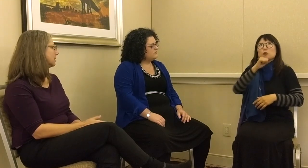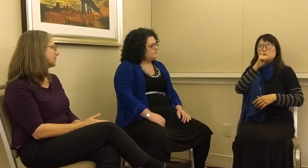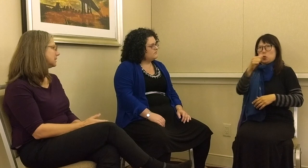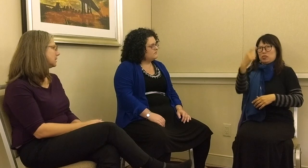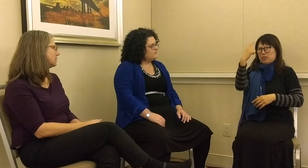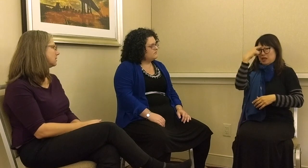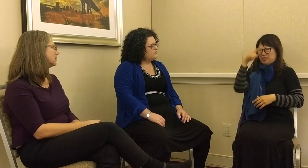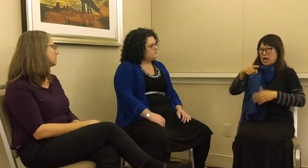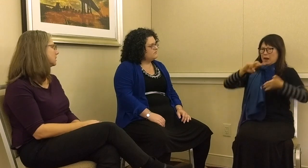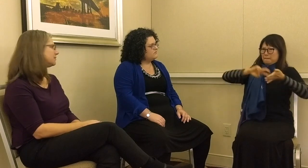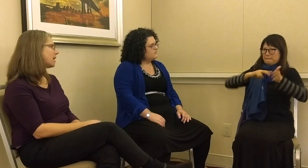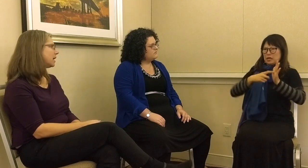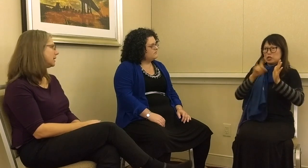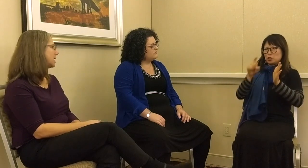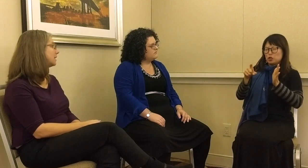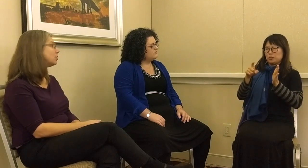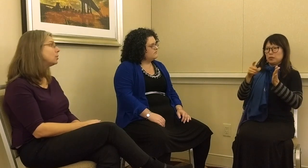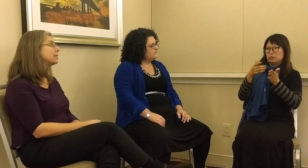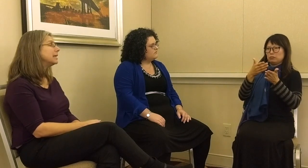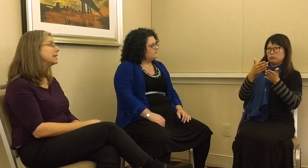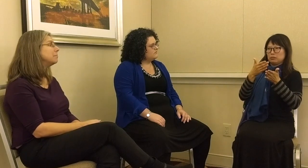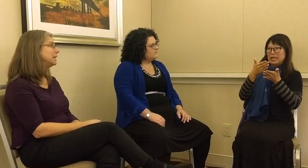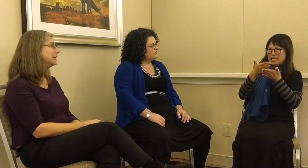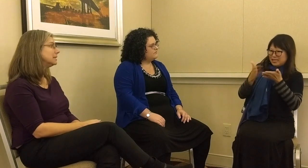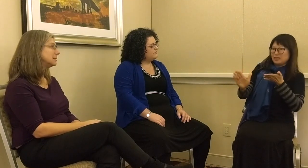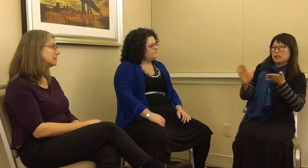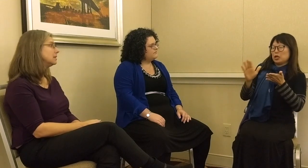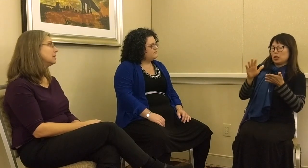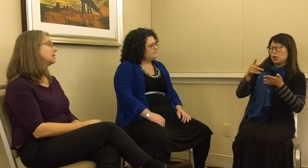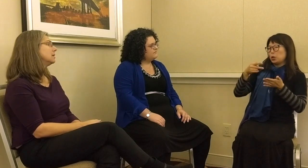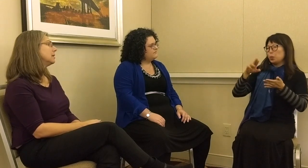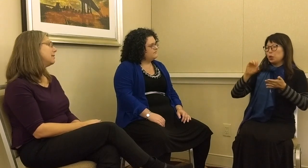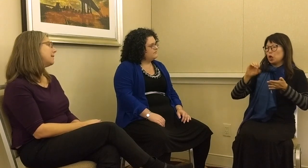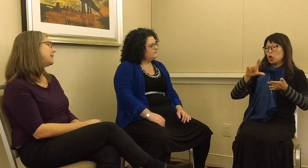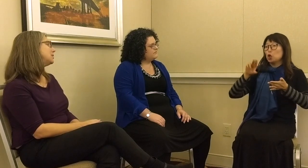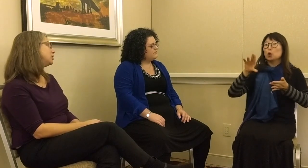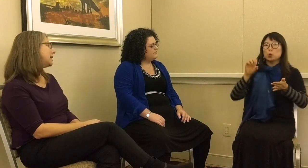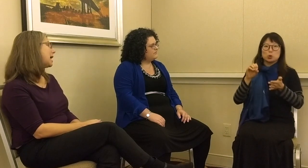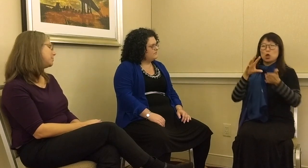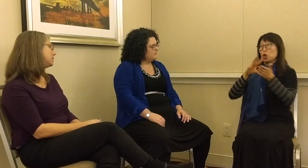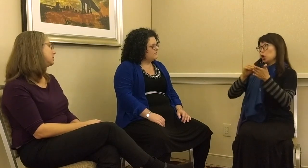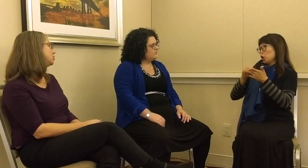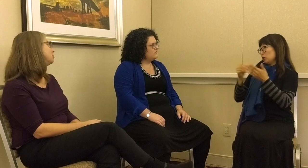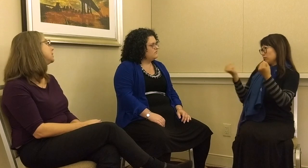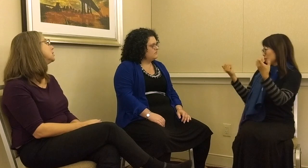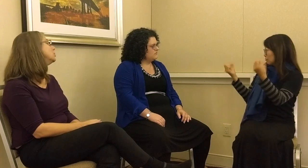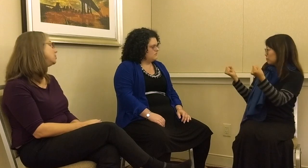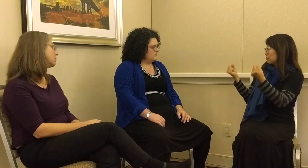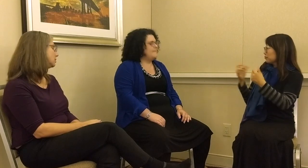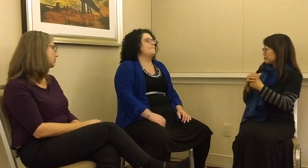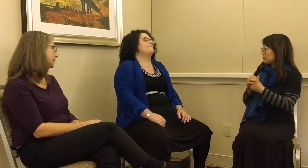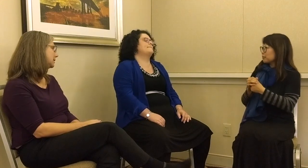and listen, is fine. I don’t think it means that that should happen to preclude learning